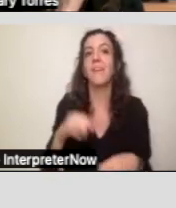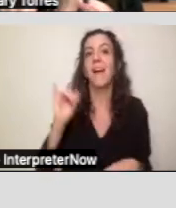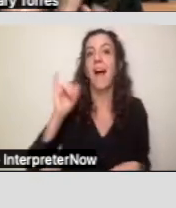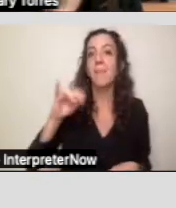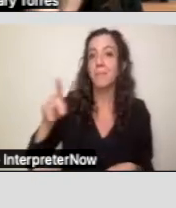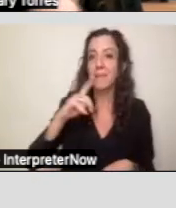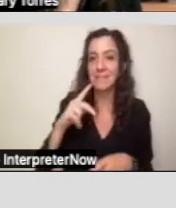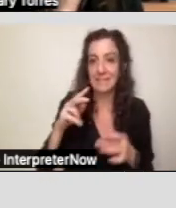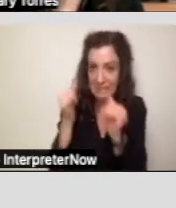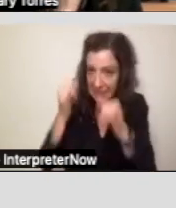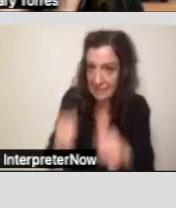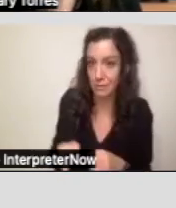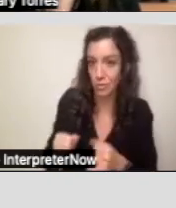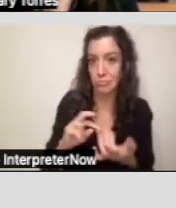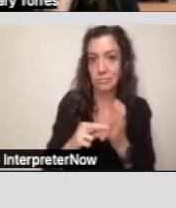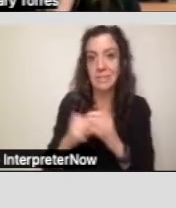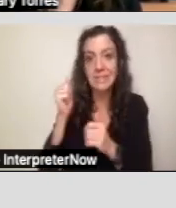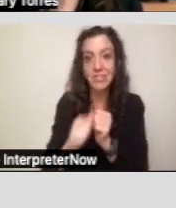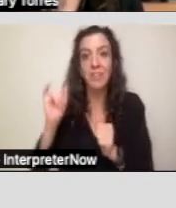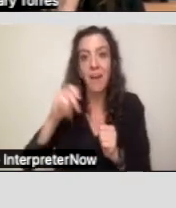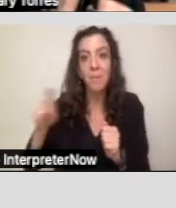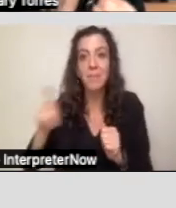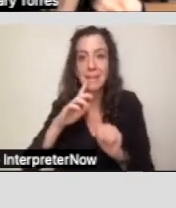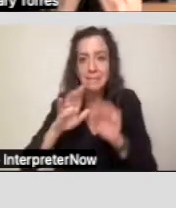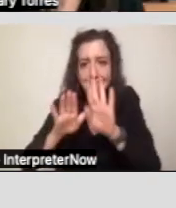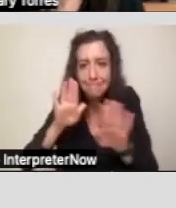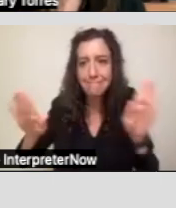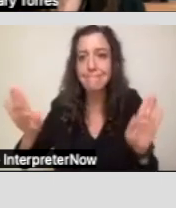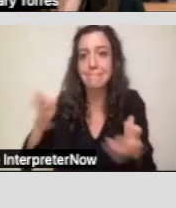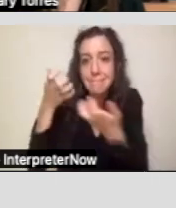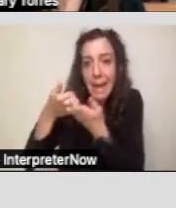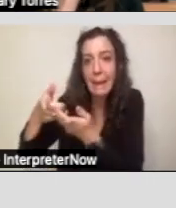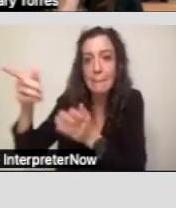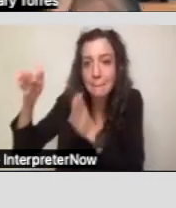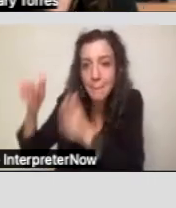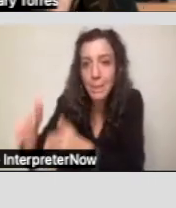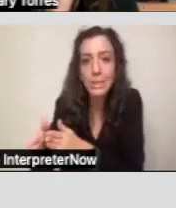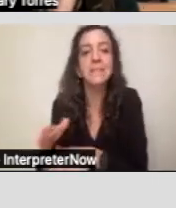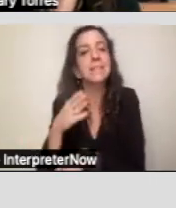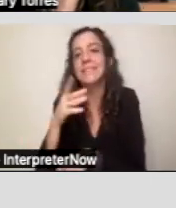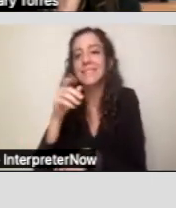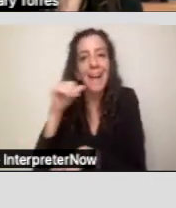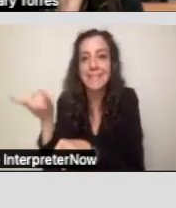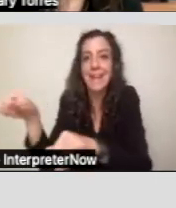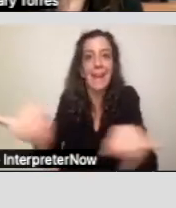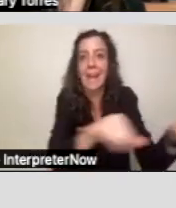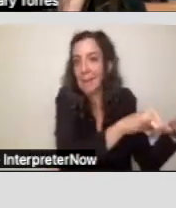It's... every IPP should be individualized, so it should be different compared to other clients within the regional center.